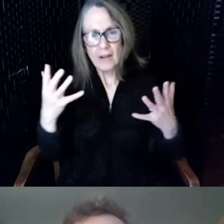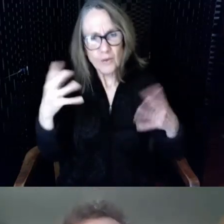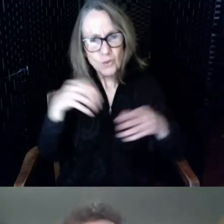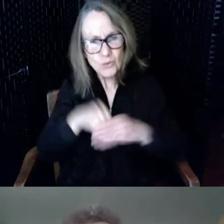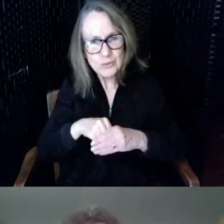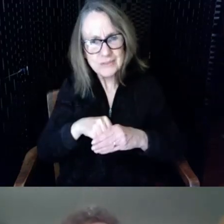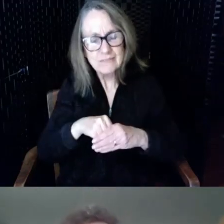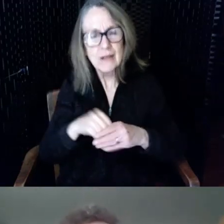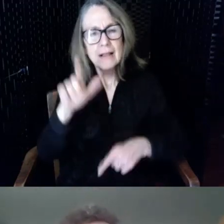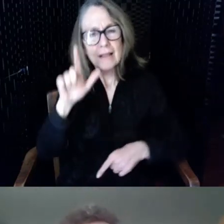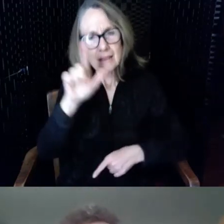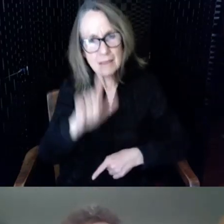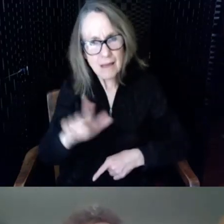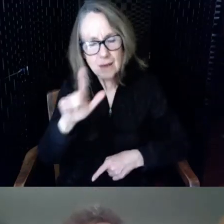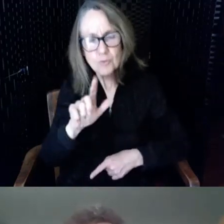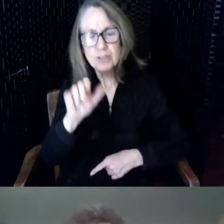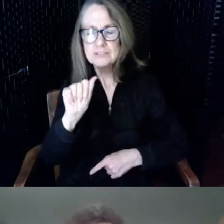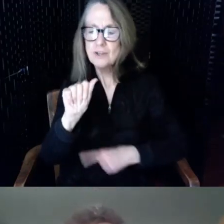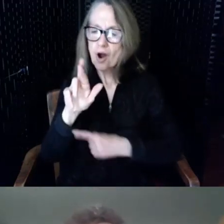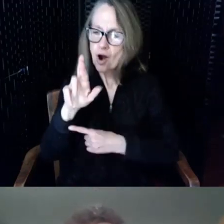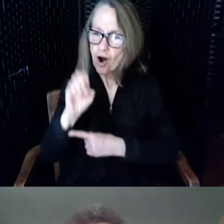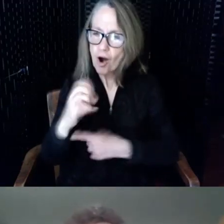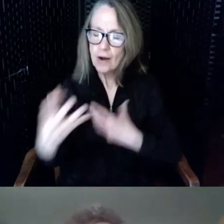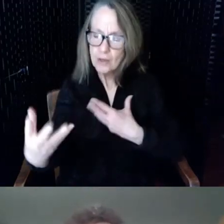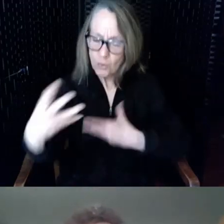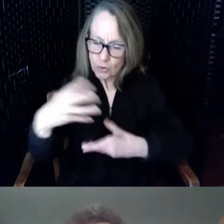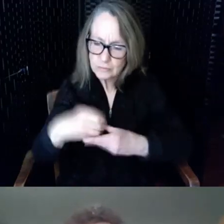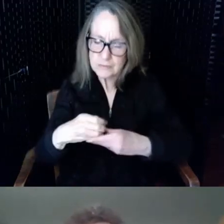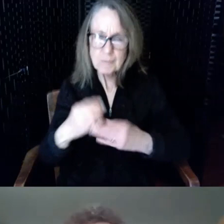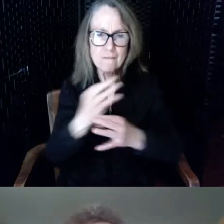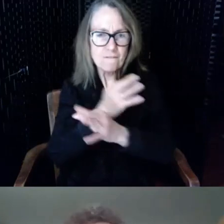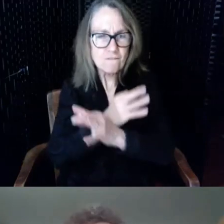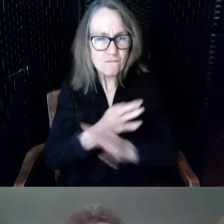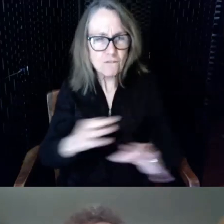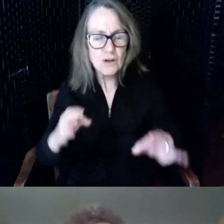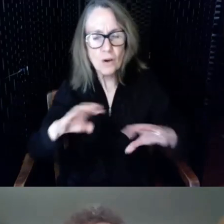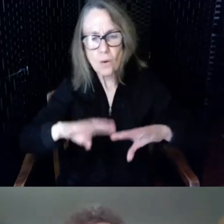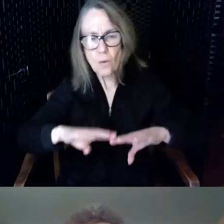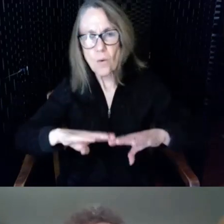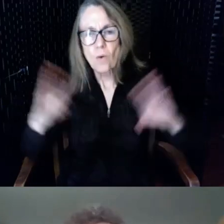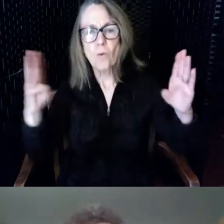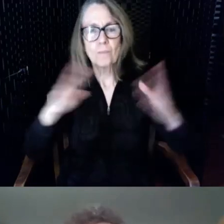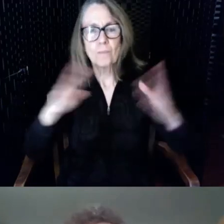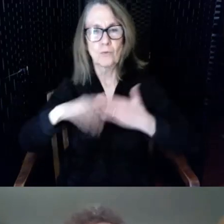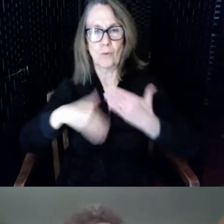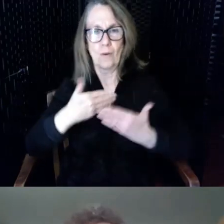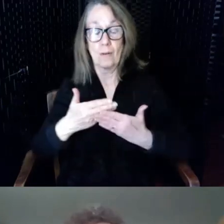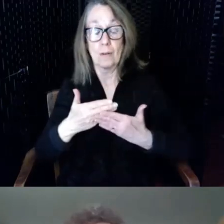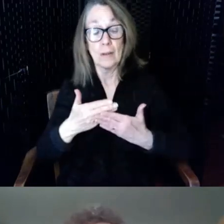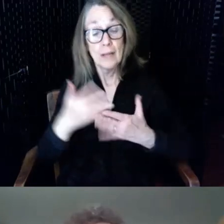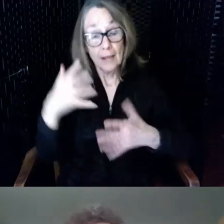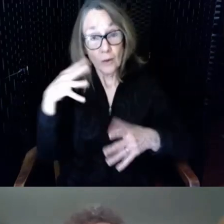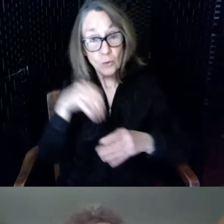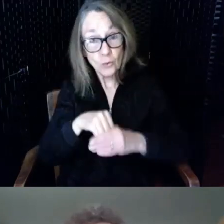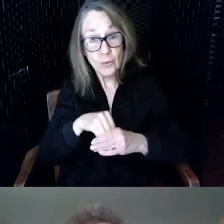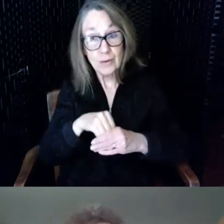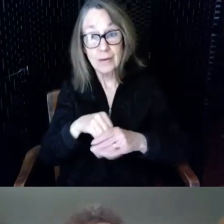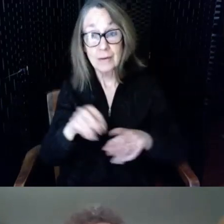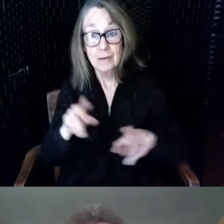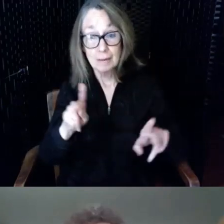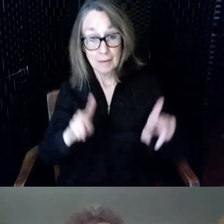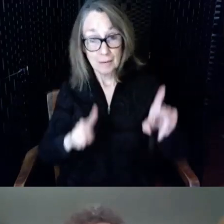inclusive we are free and open to all and that includes those folks who suffer